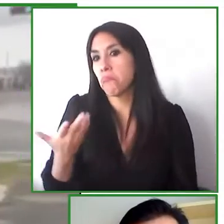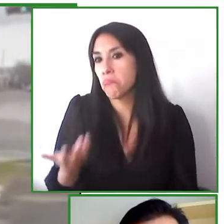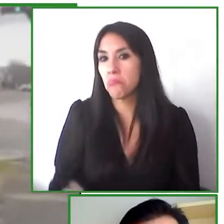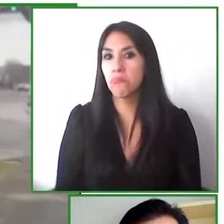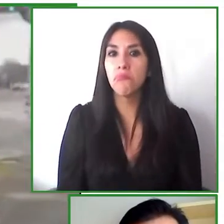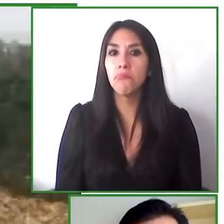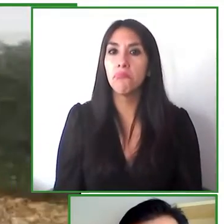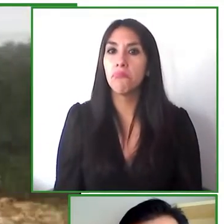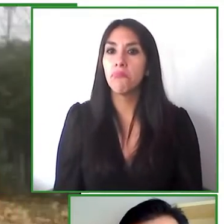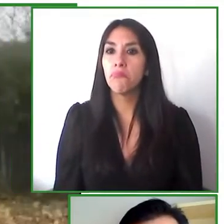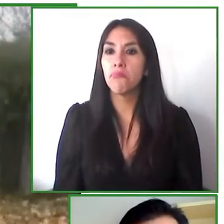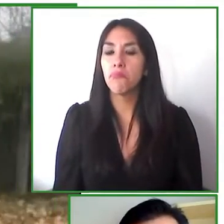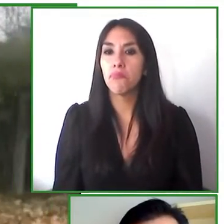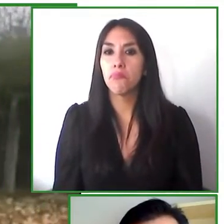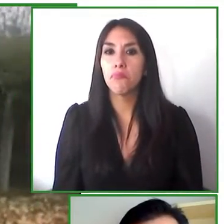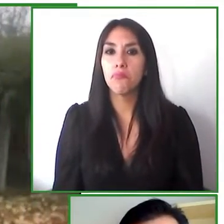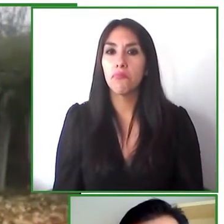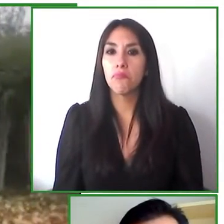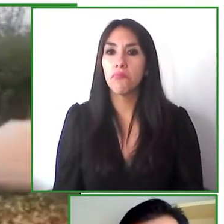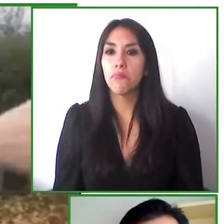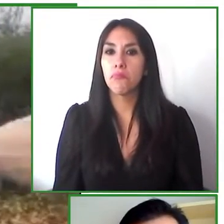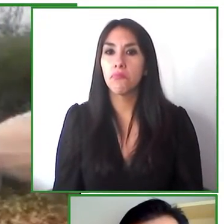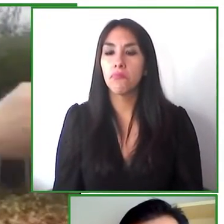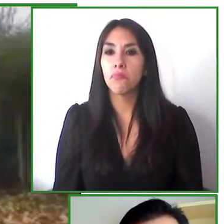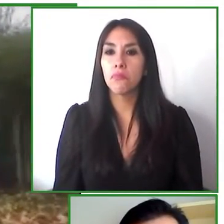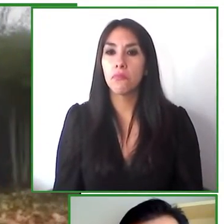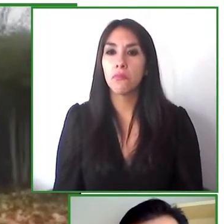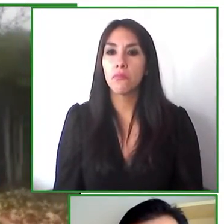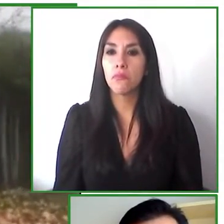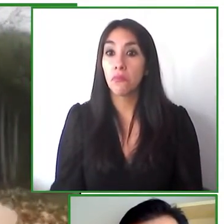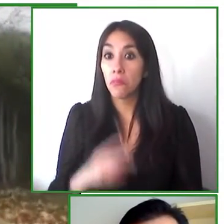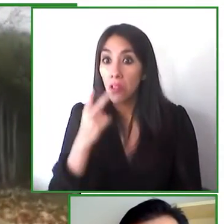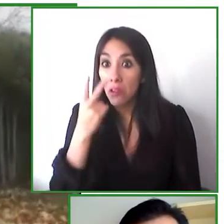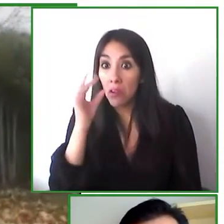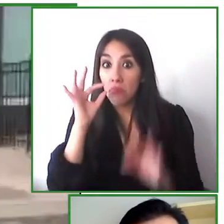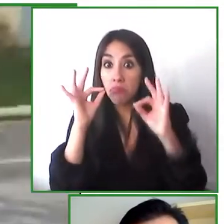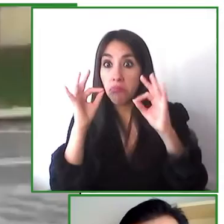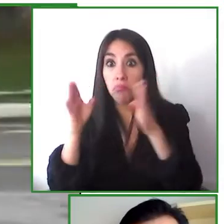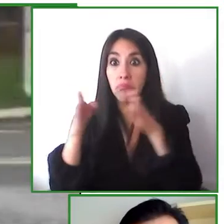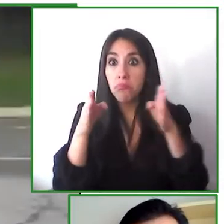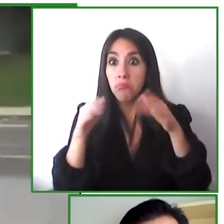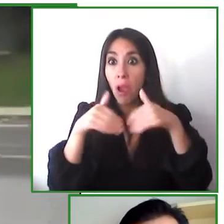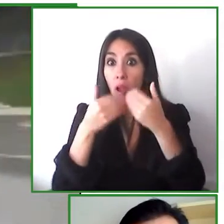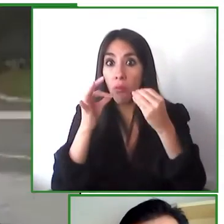to ask for the bus to stop and it's now telling him to cross the street